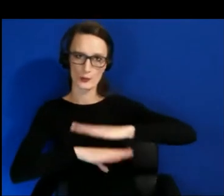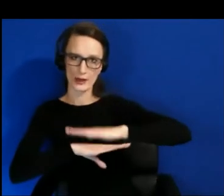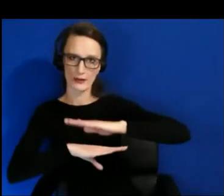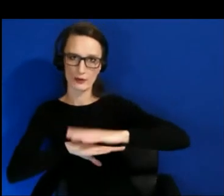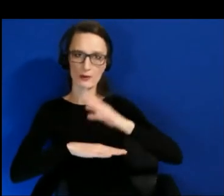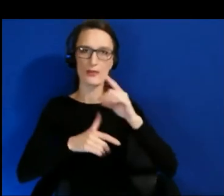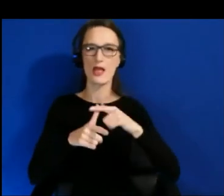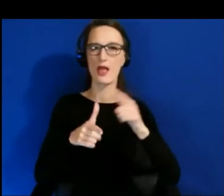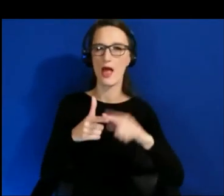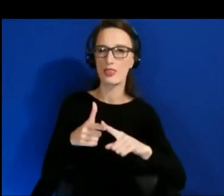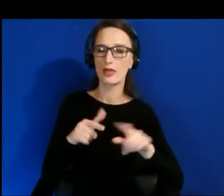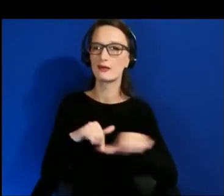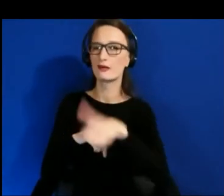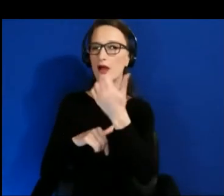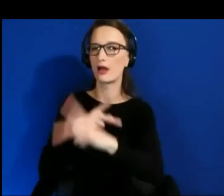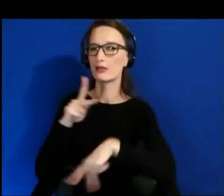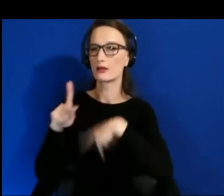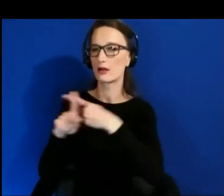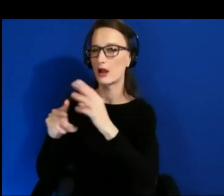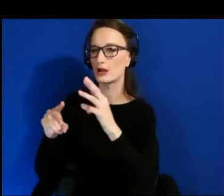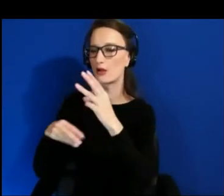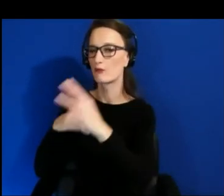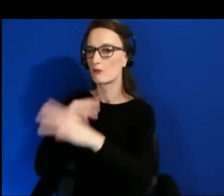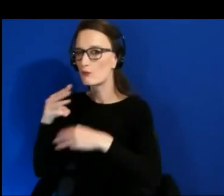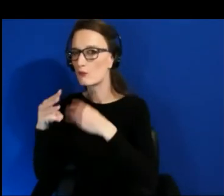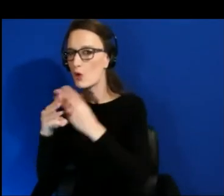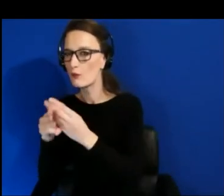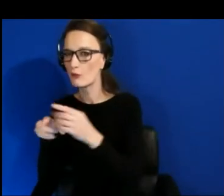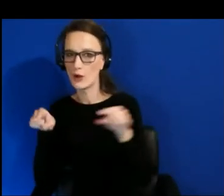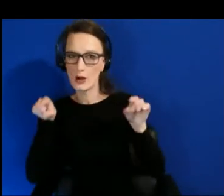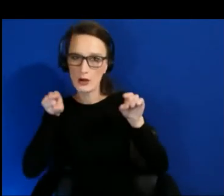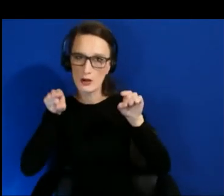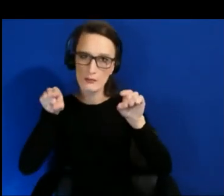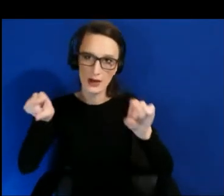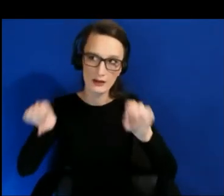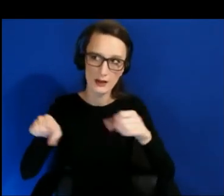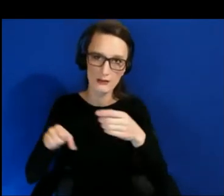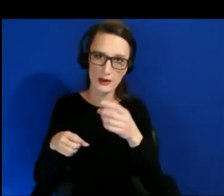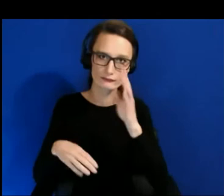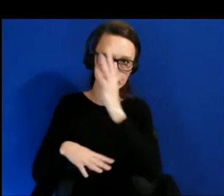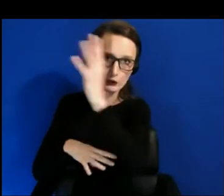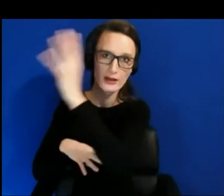create that provide the same kind of quality of experience in all of the different kind